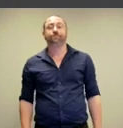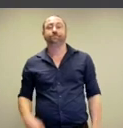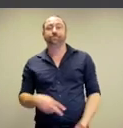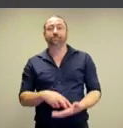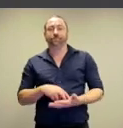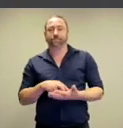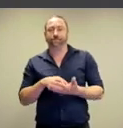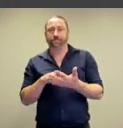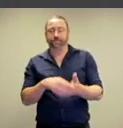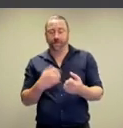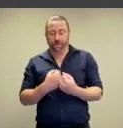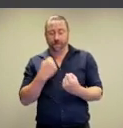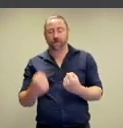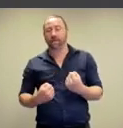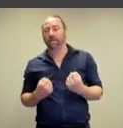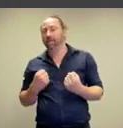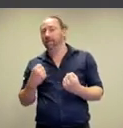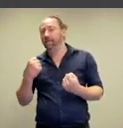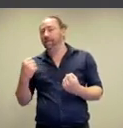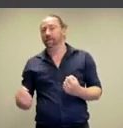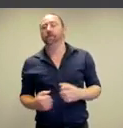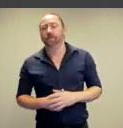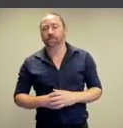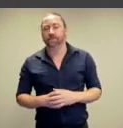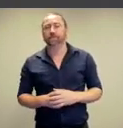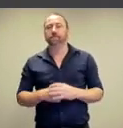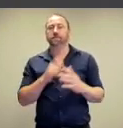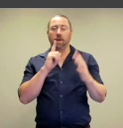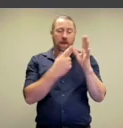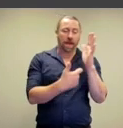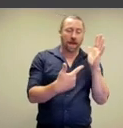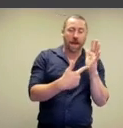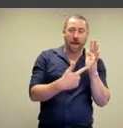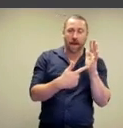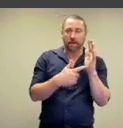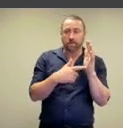and they do it for a